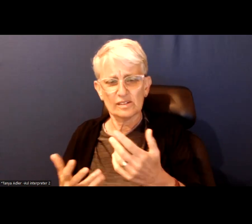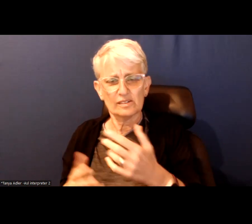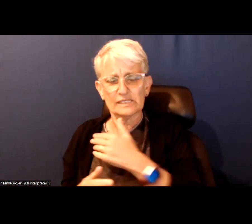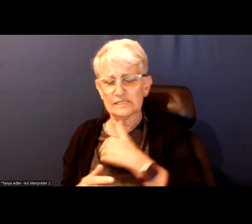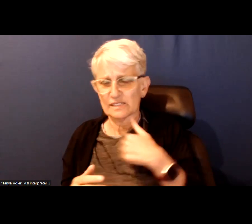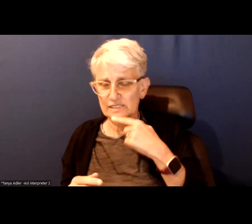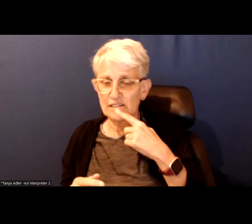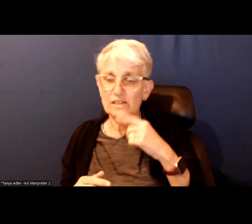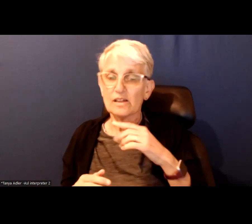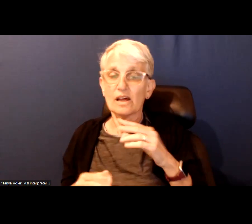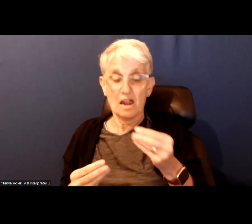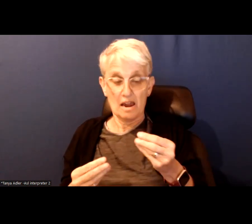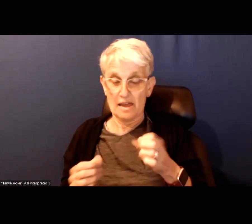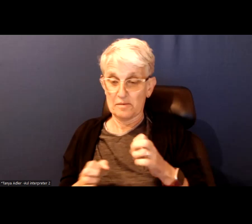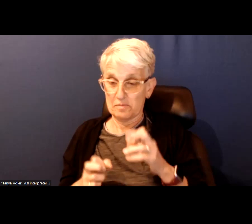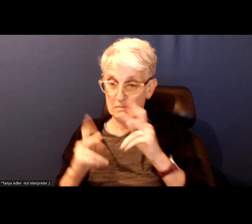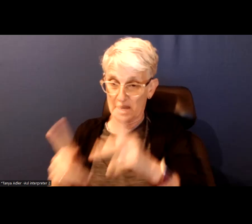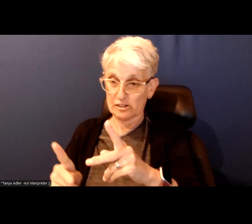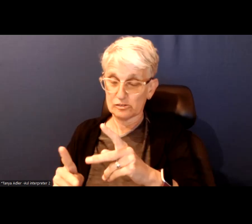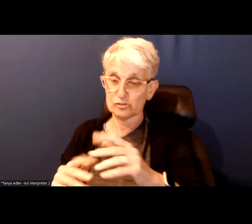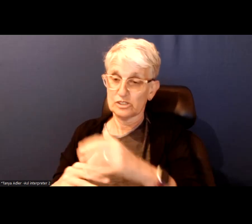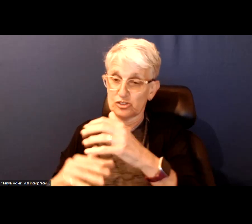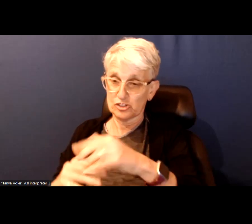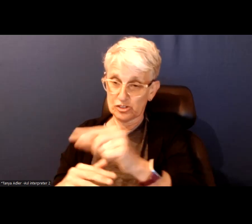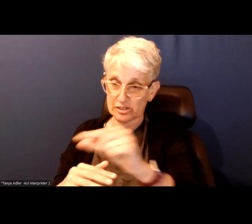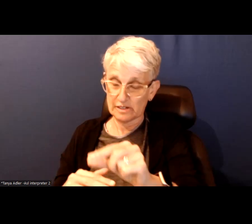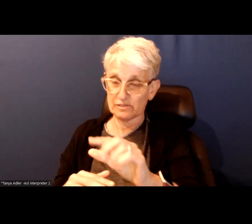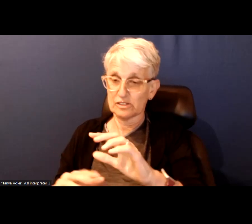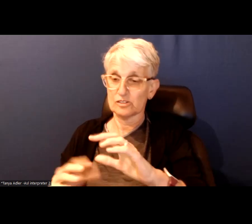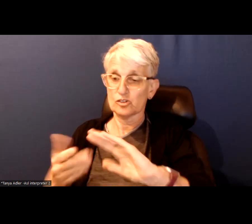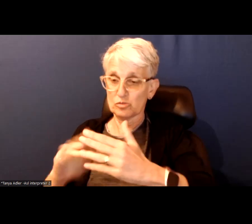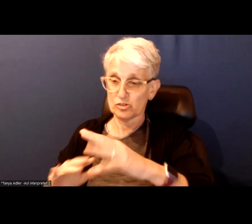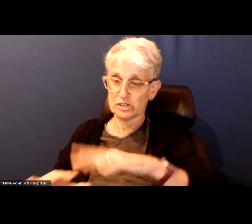land to indigenous governments, communities, collectives and organization and this right